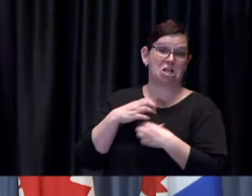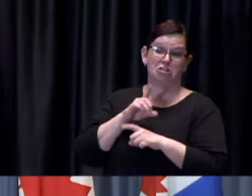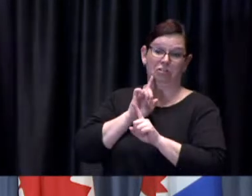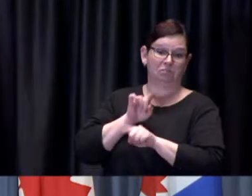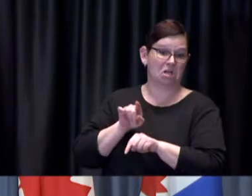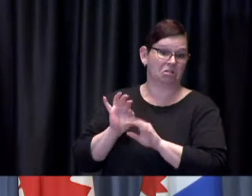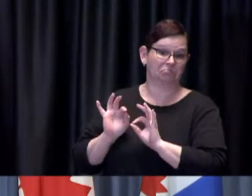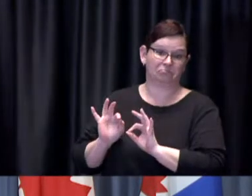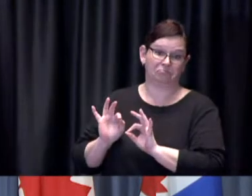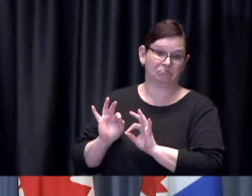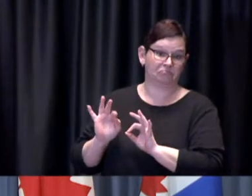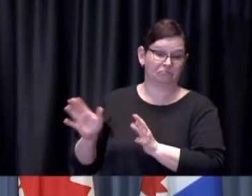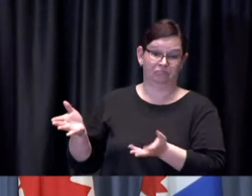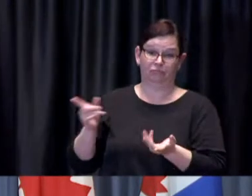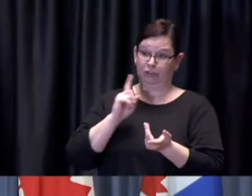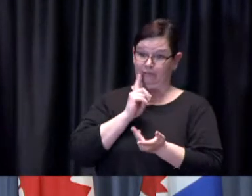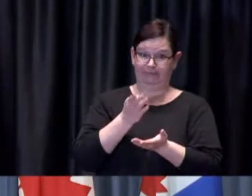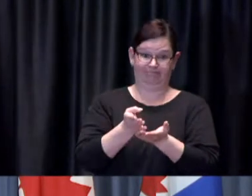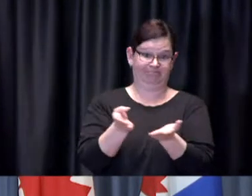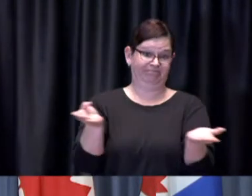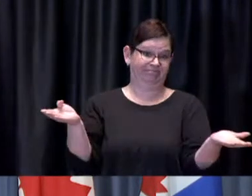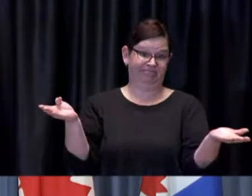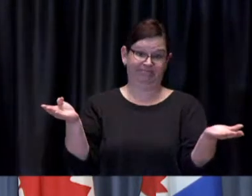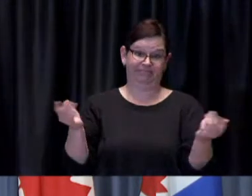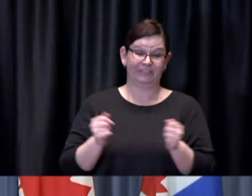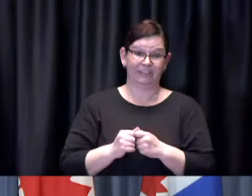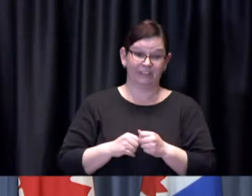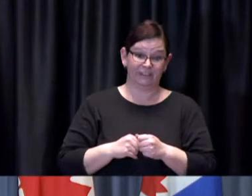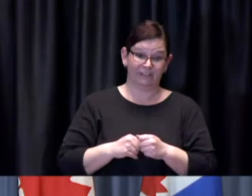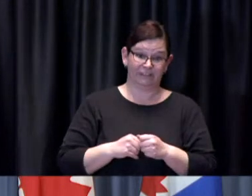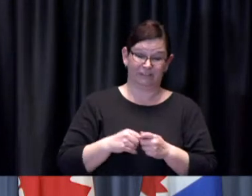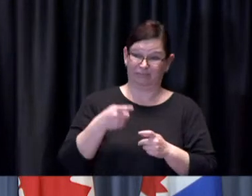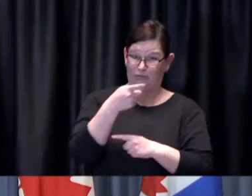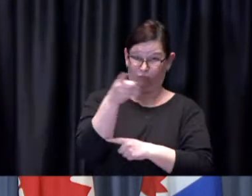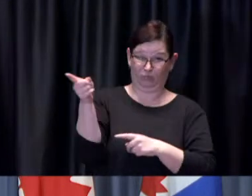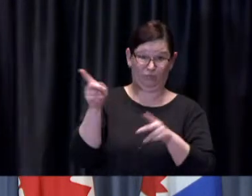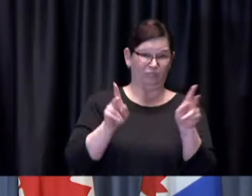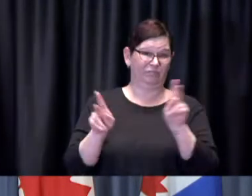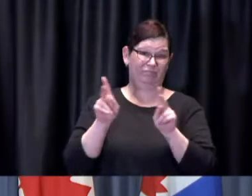people attending these establishments um our officers are out there as well as Toronto